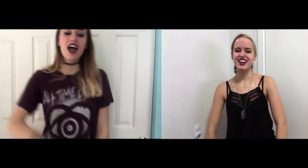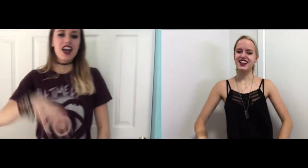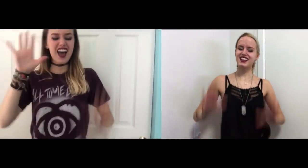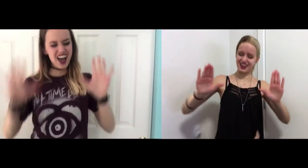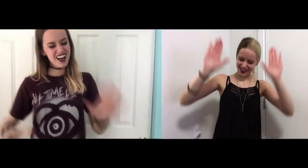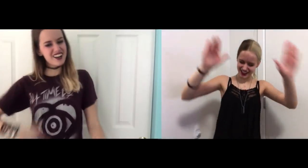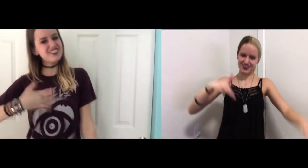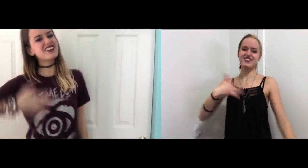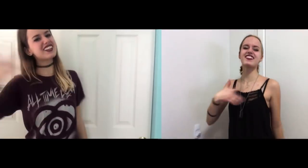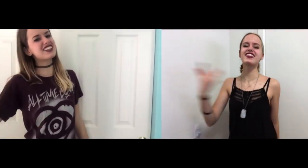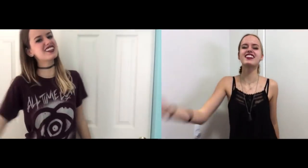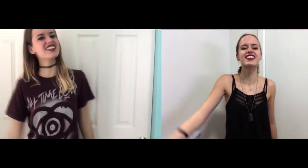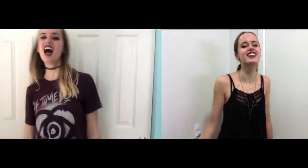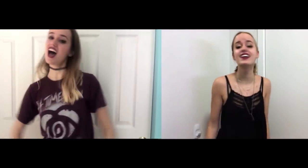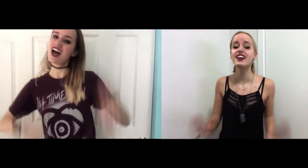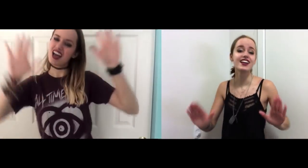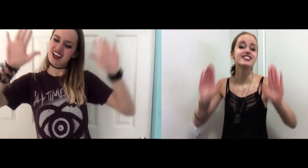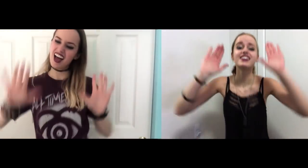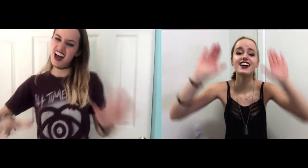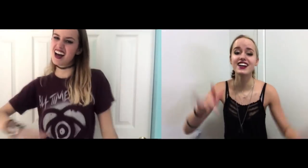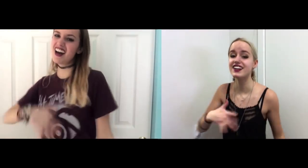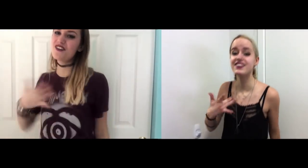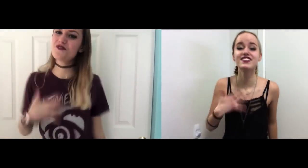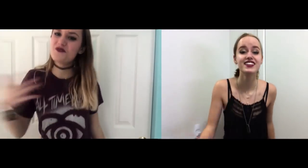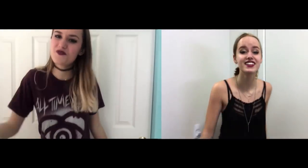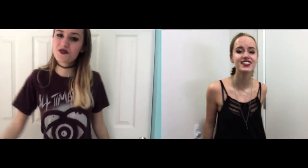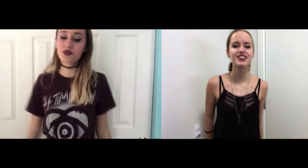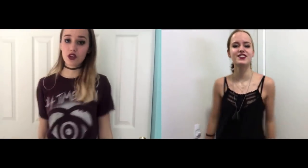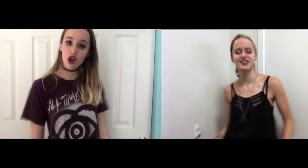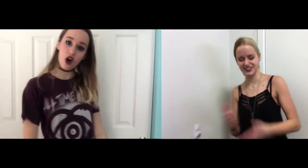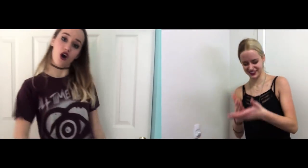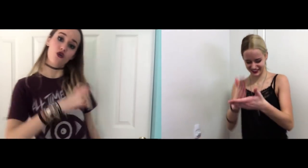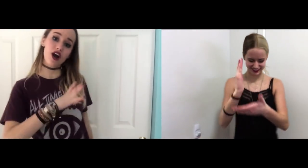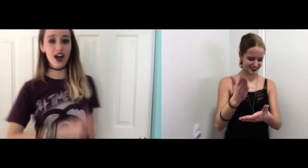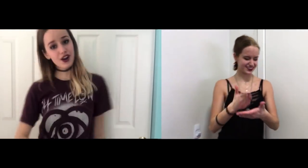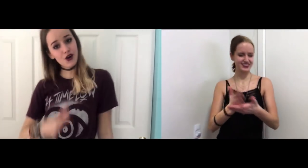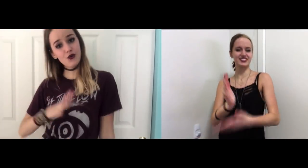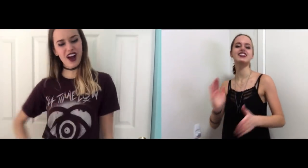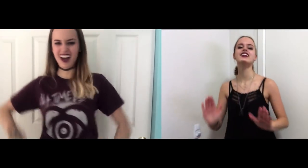It's a hell of a feeling though, It's a hell of a feeling though Alright, alright